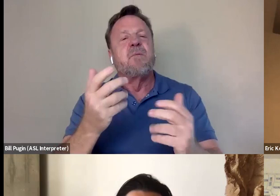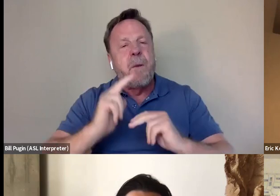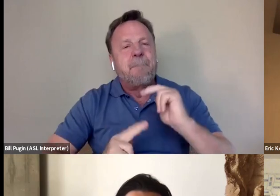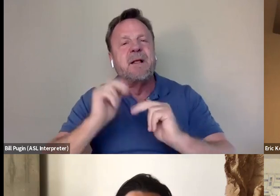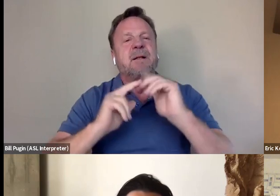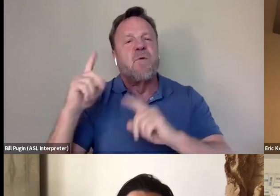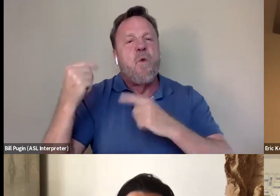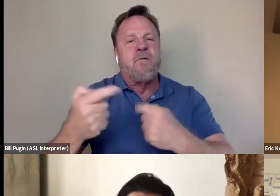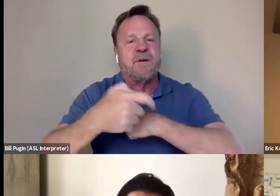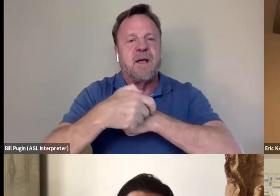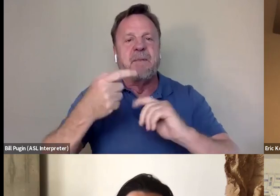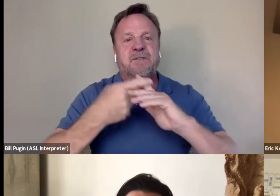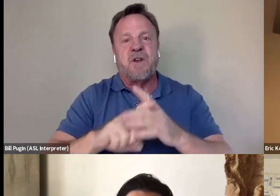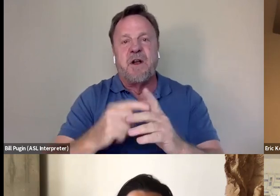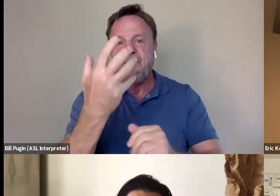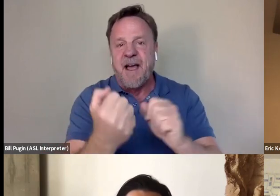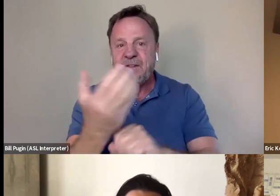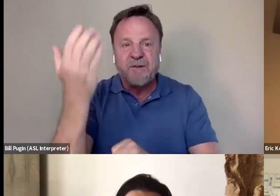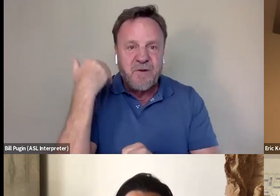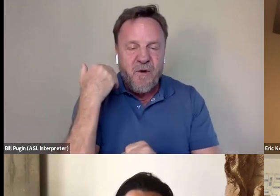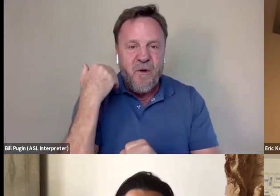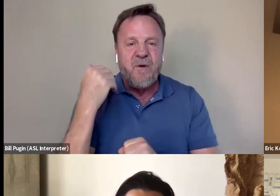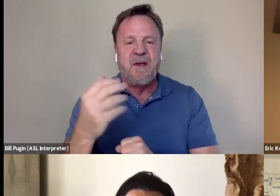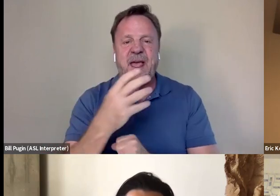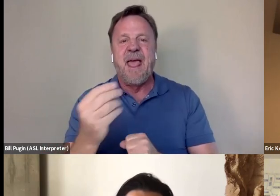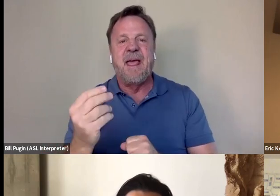that started five years ago, really. And it took a lot of phone calls